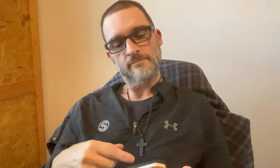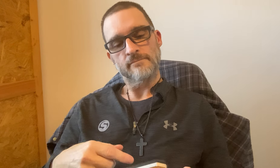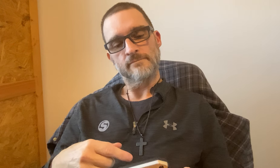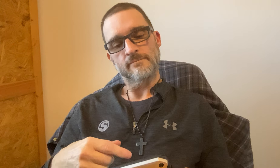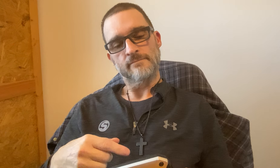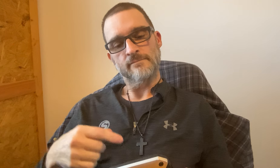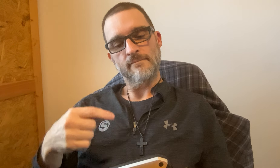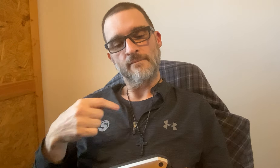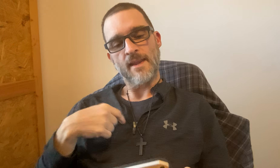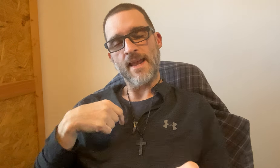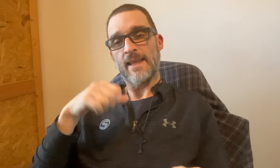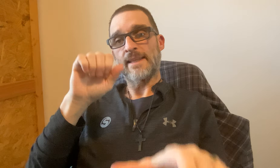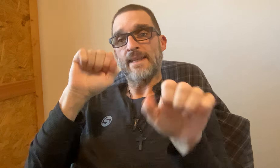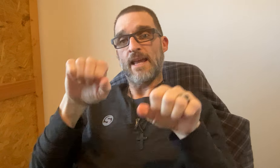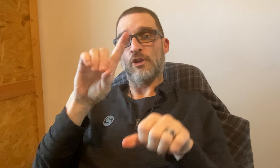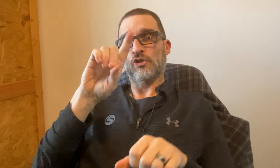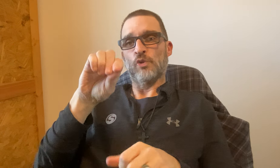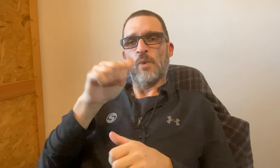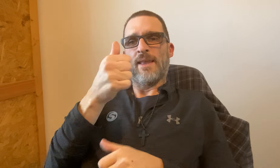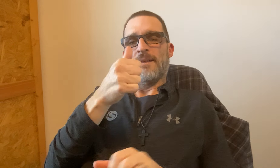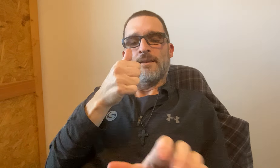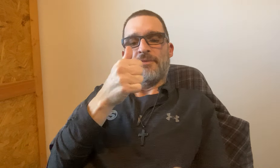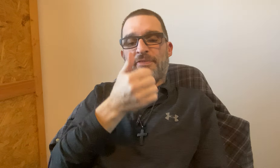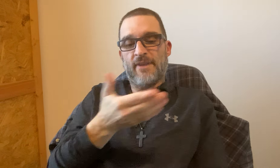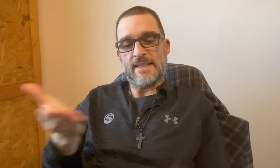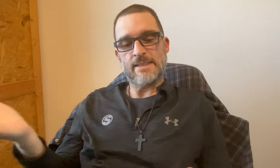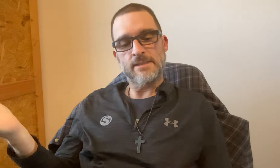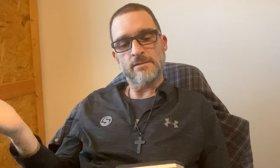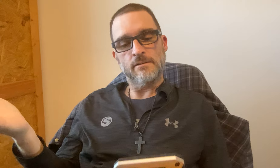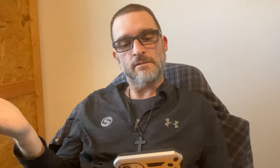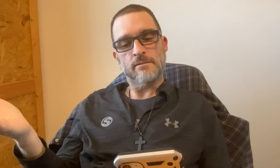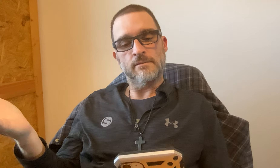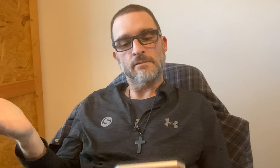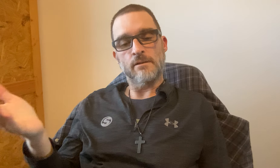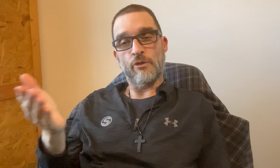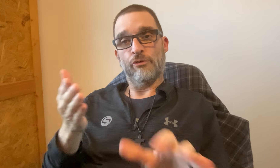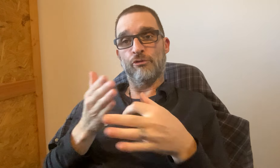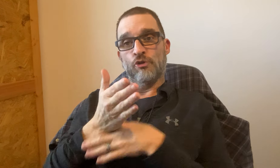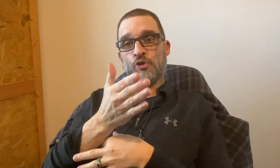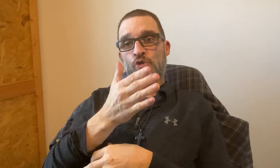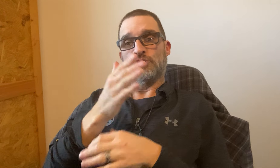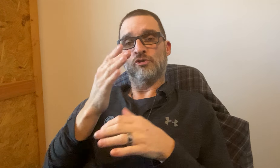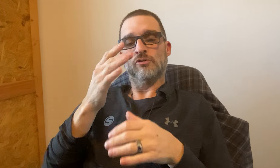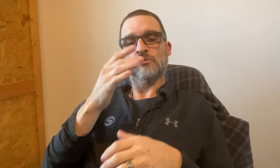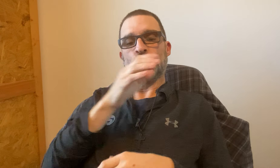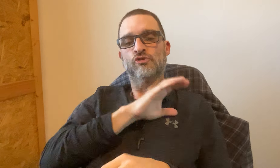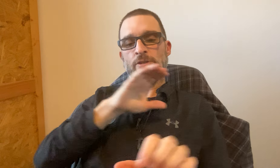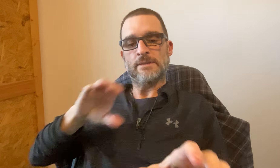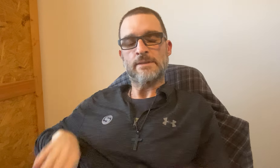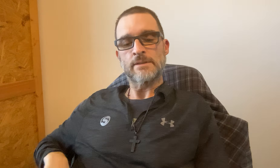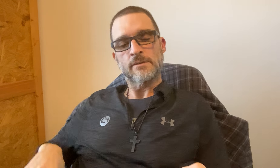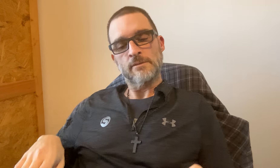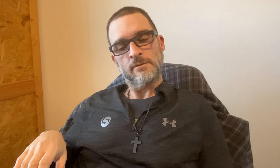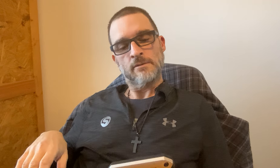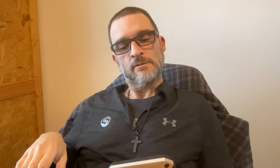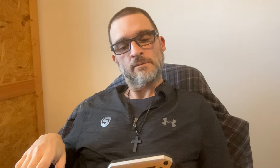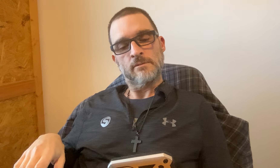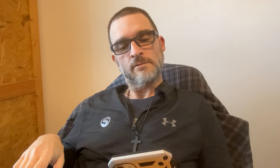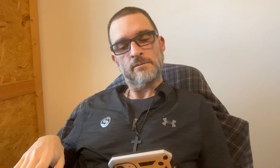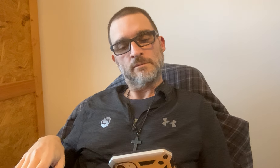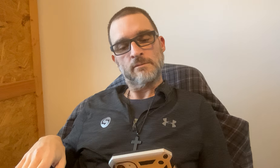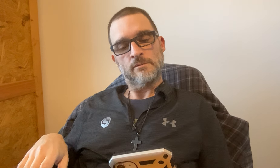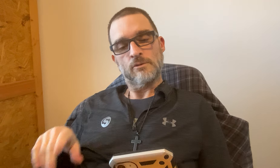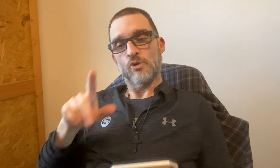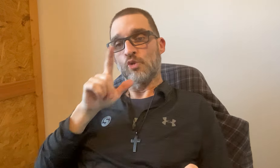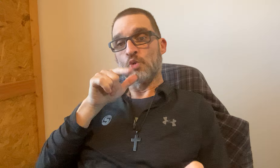It says "I can do all things through Christ